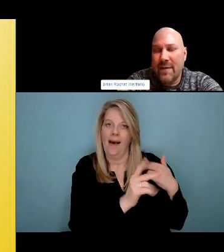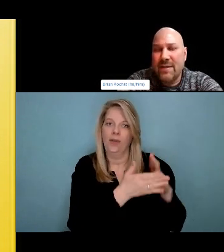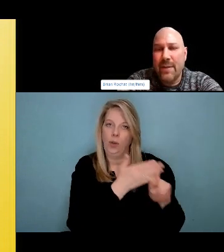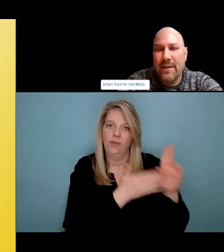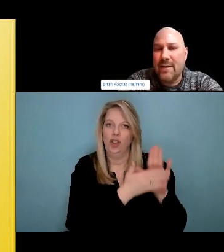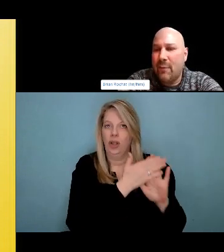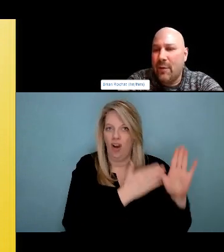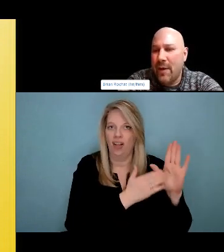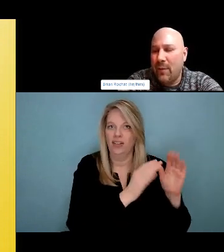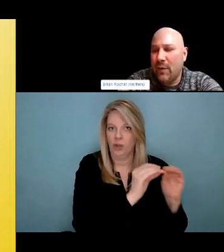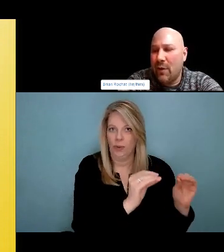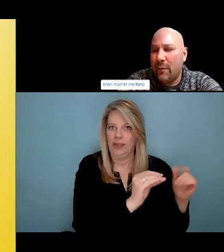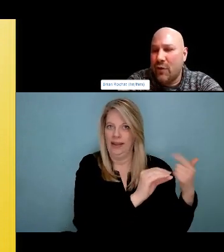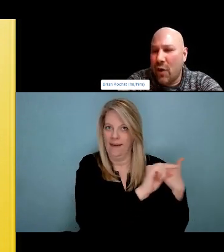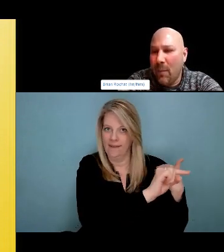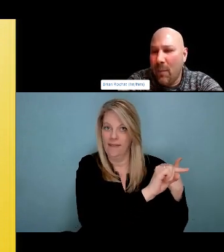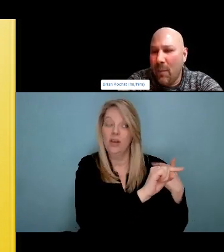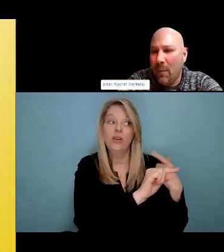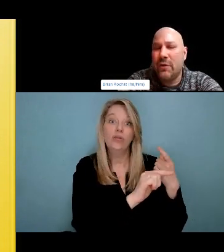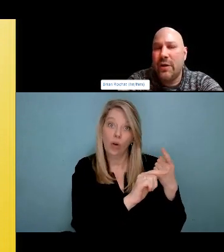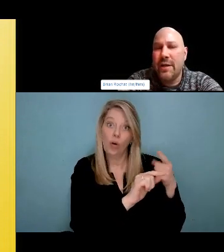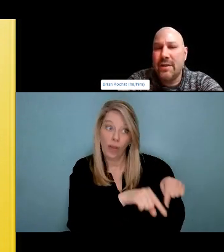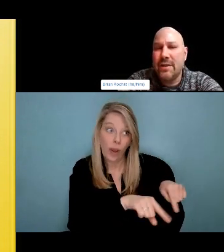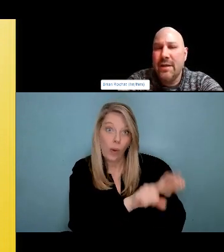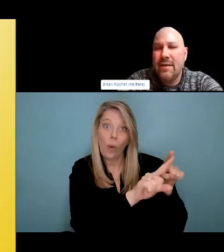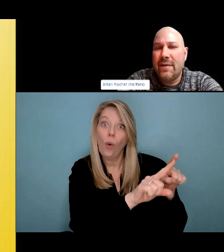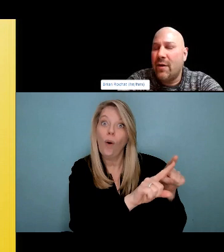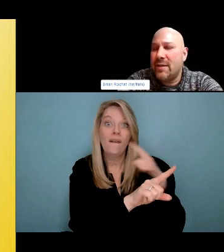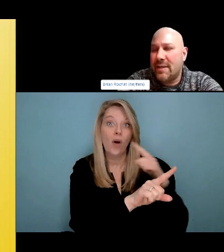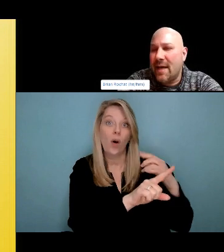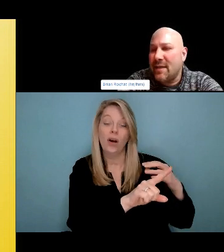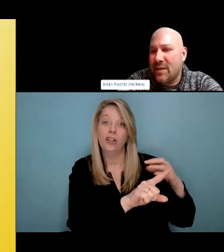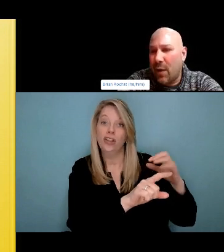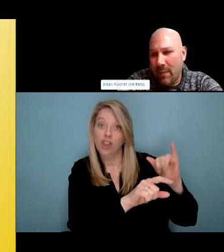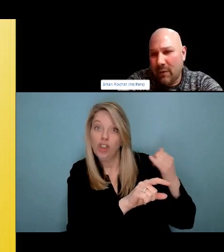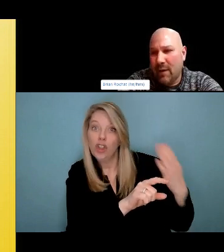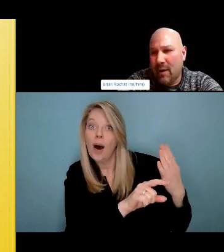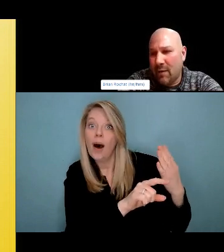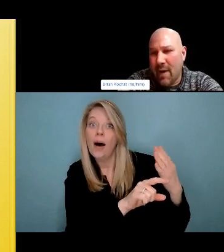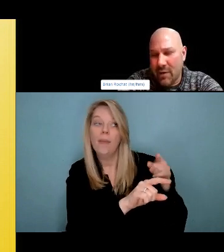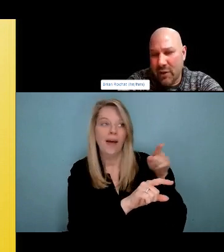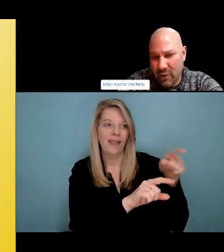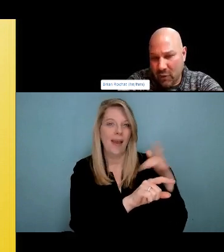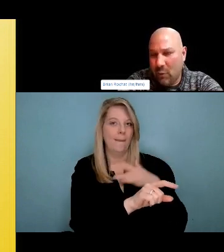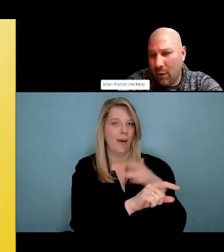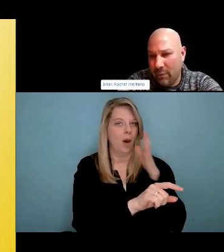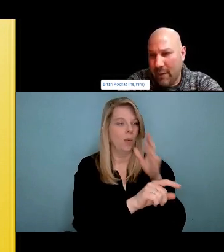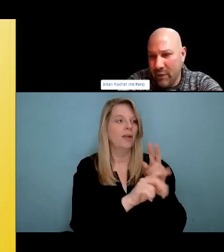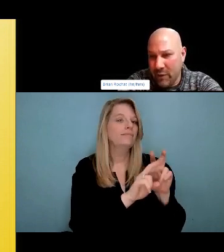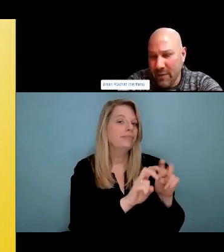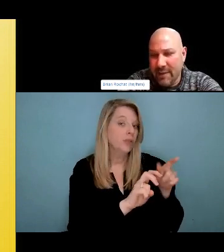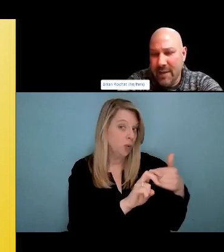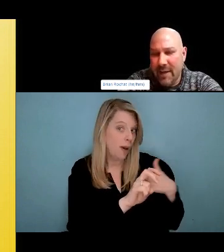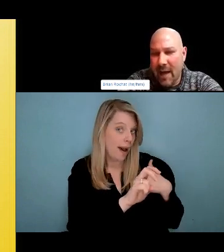really important for that weekend. So really important for us to think a little bit differently about what, the, how we frame our relationships with substances.